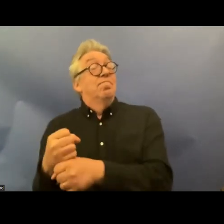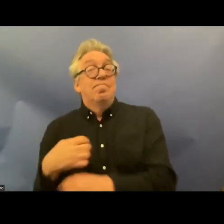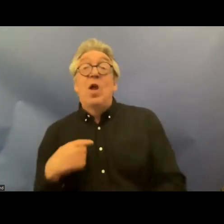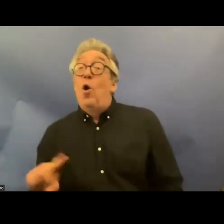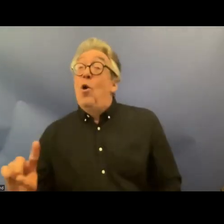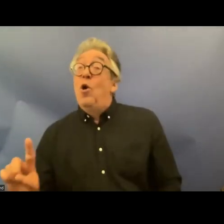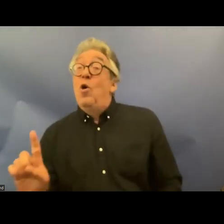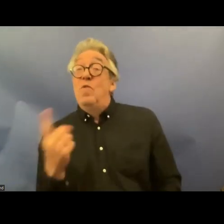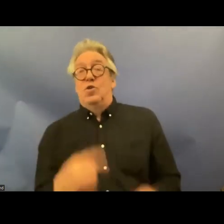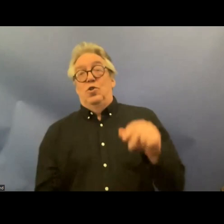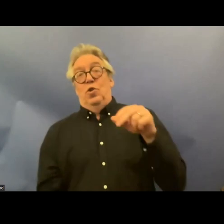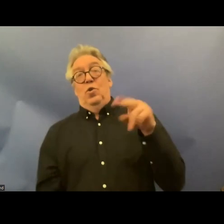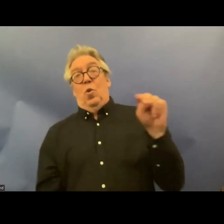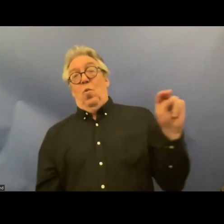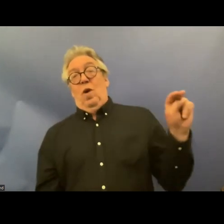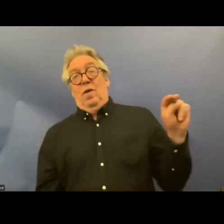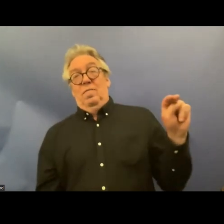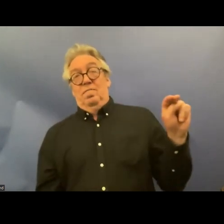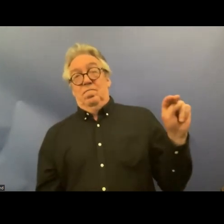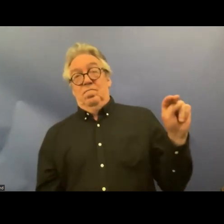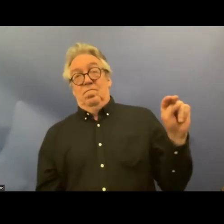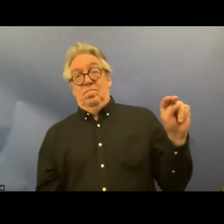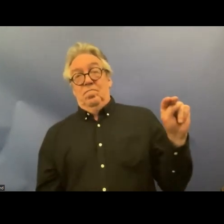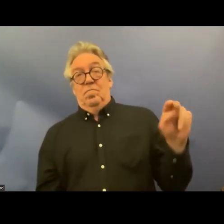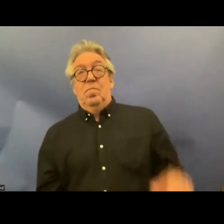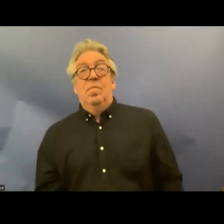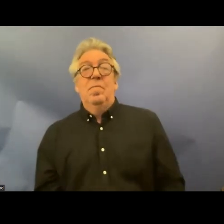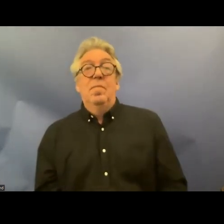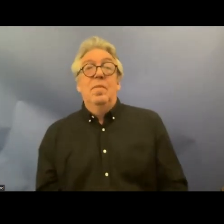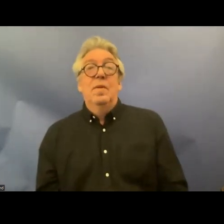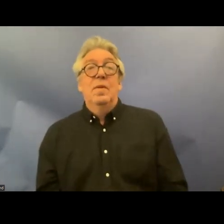Norway is where we're going to they're they're the most advanced on this and